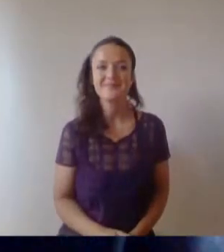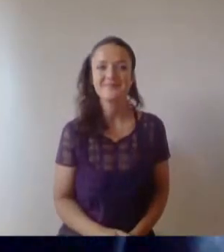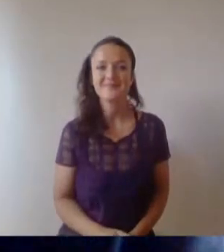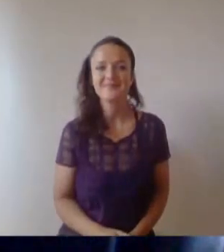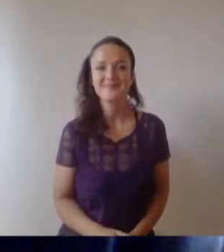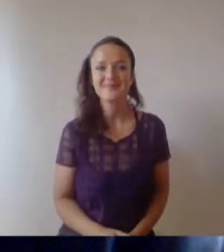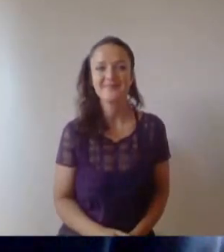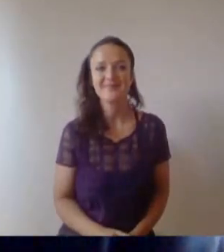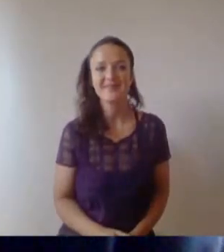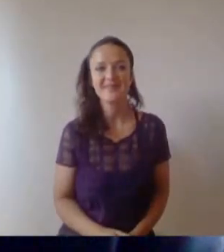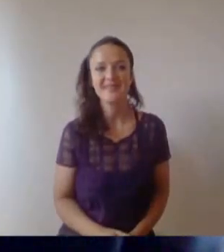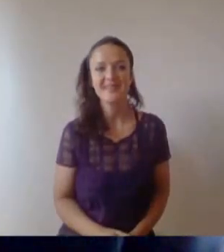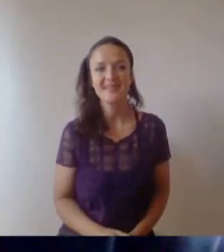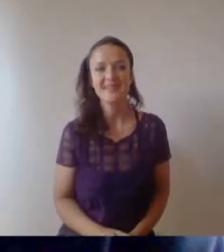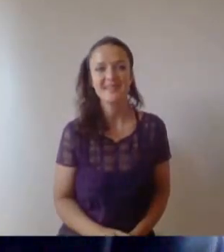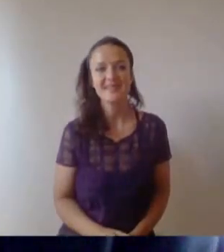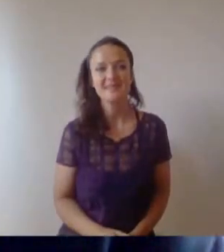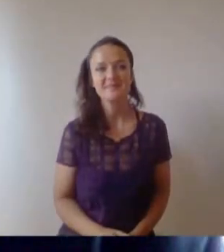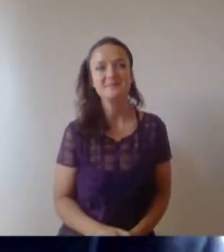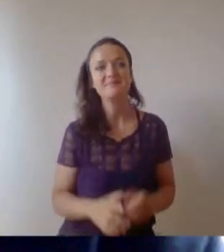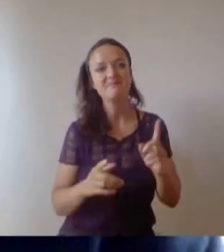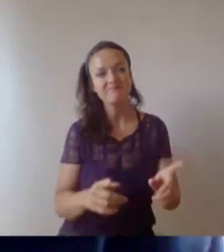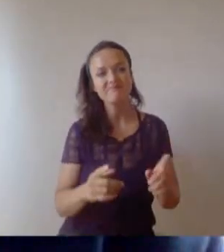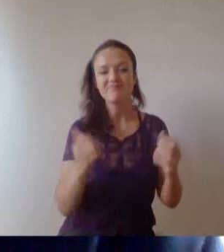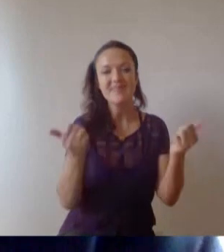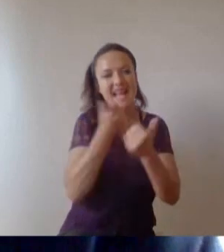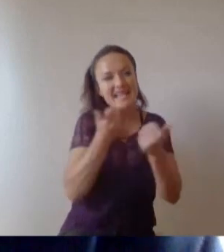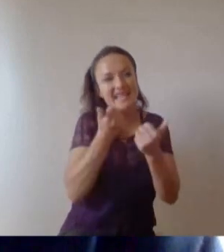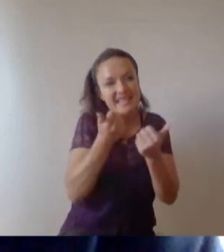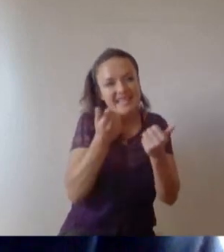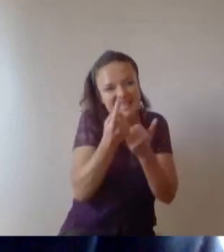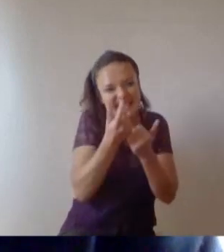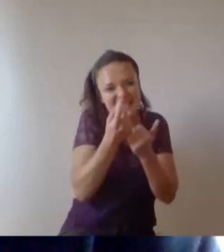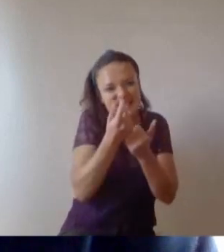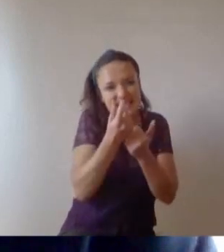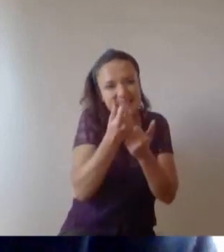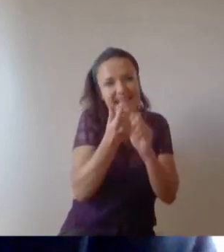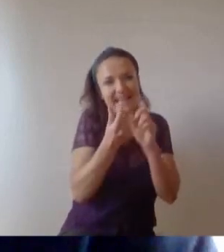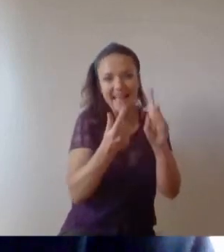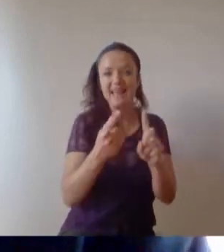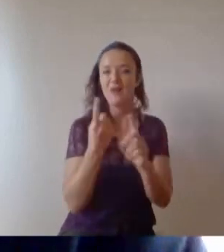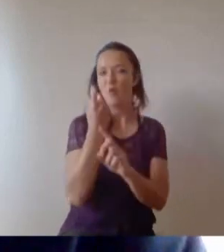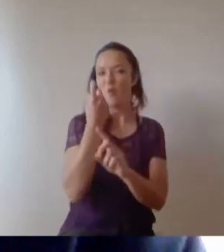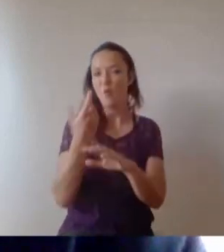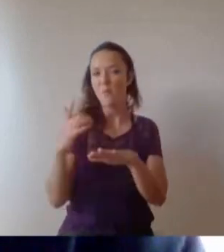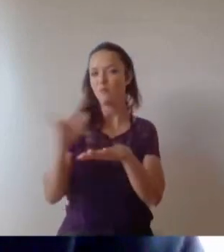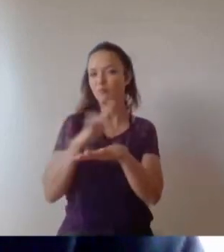So we will shortly finish the event with one final performance from our Symphonia Society and then your messages will be displayed.